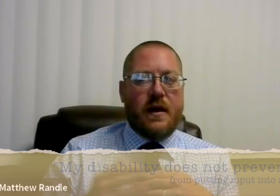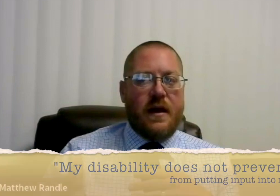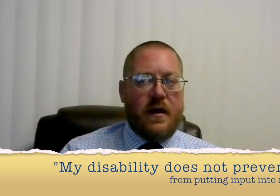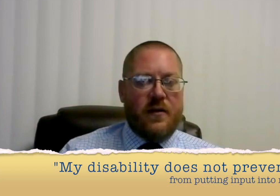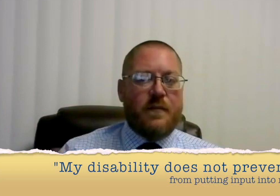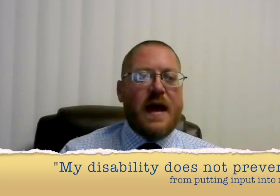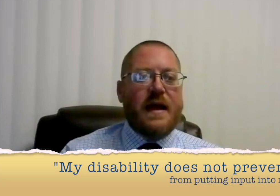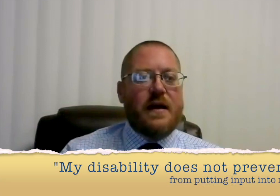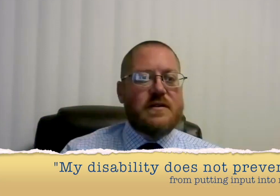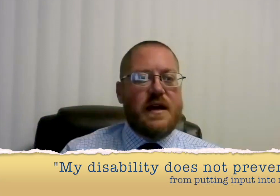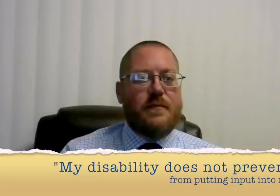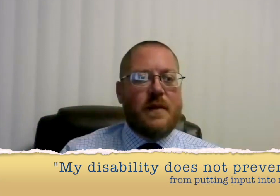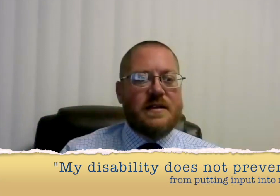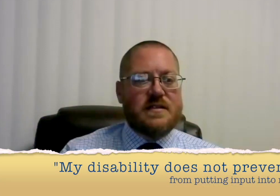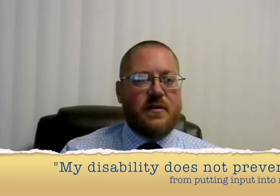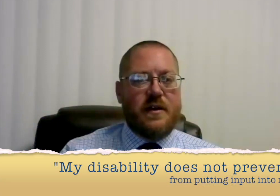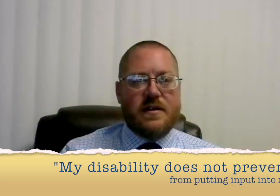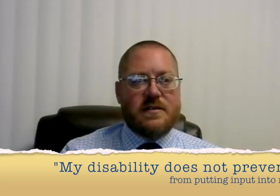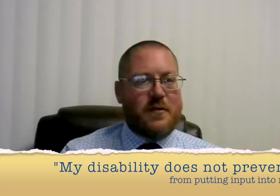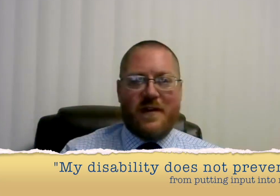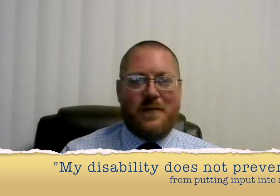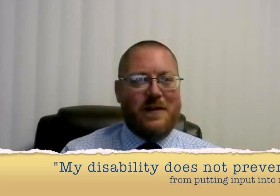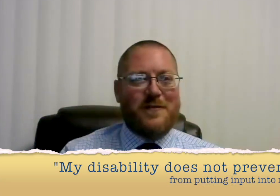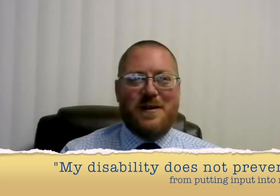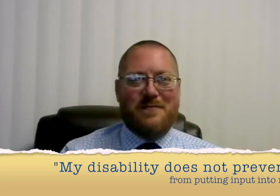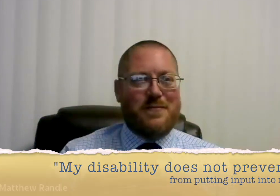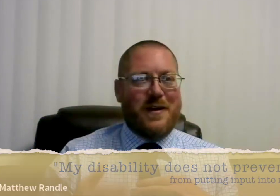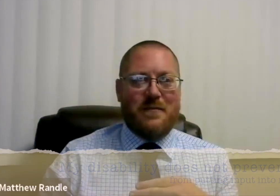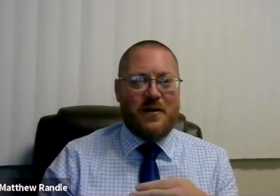But on the back end I would say my disability doesn't prevent me from putting input in my care.